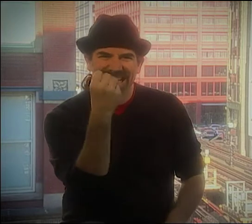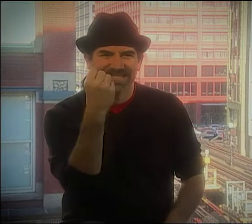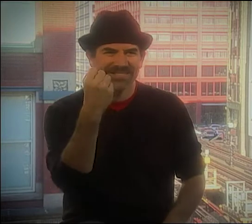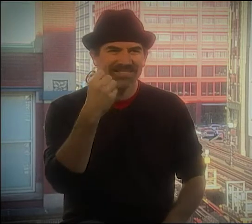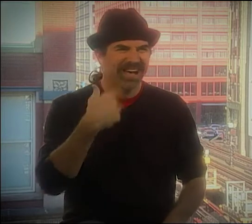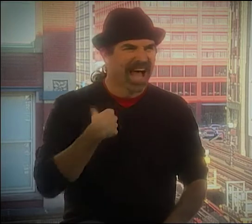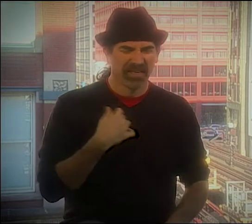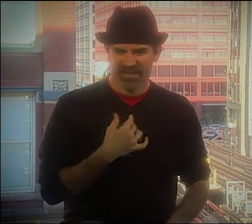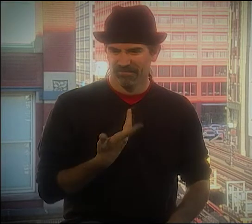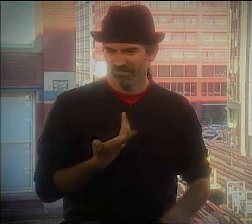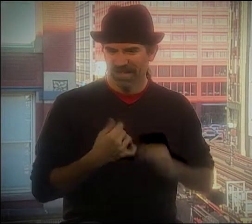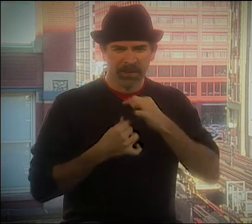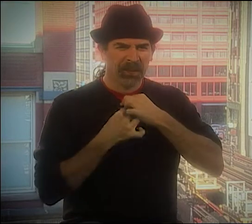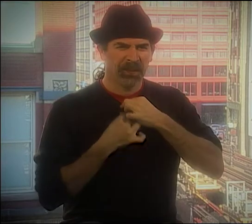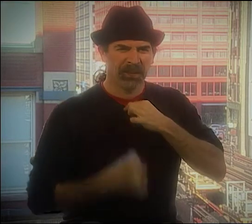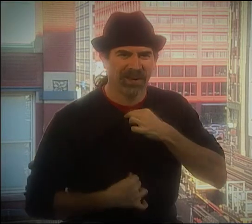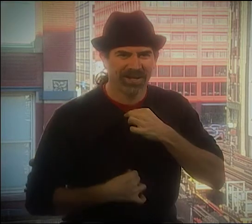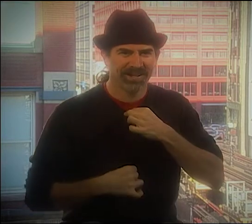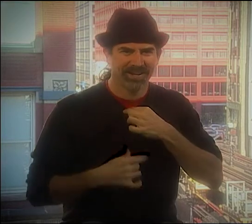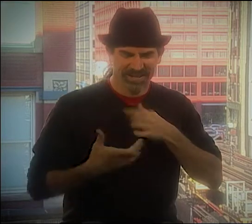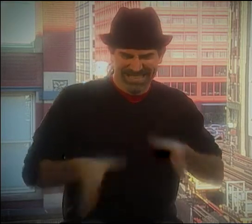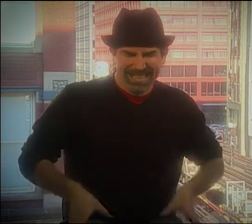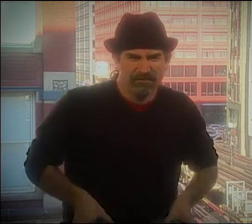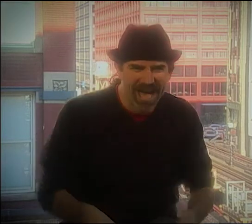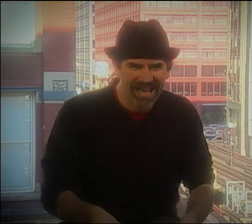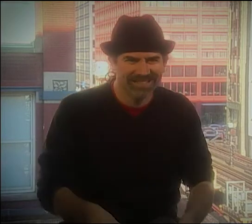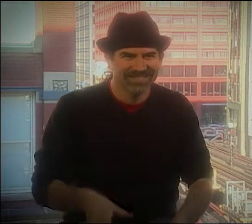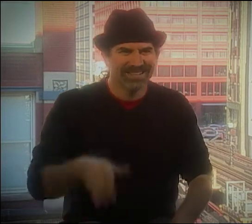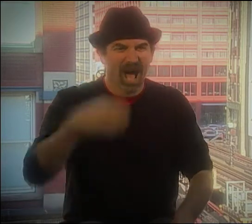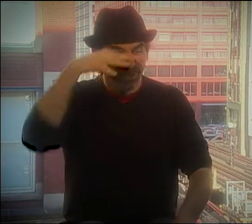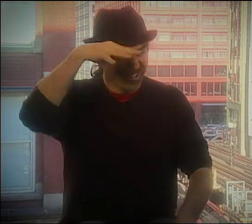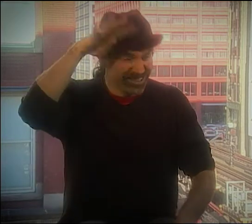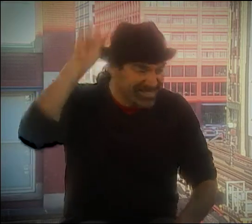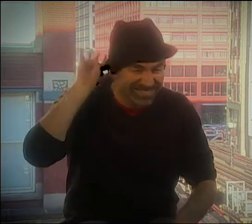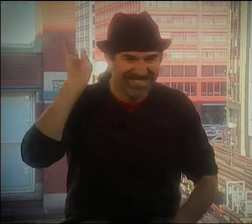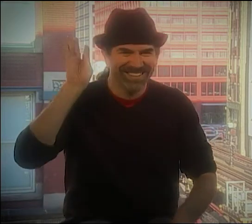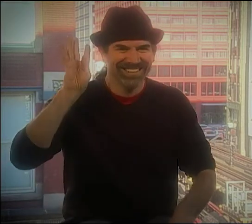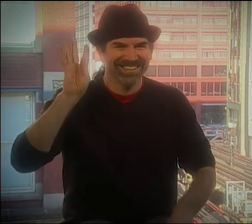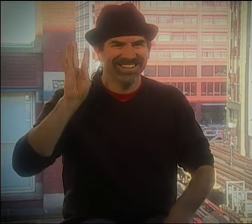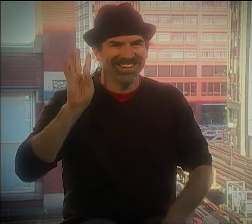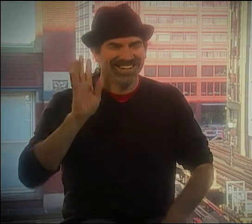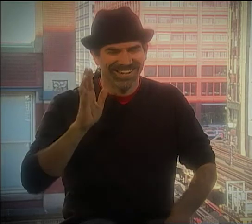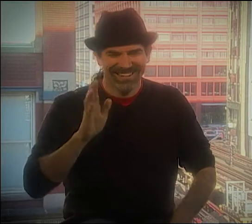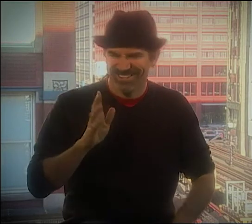AND NOW, REMEMBER, THIS WAS THE EIGHTIES. I HAD MY LITTLE SKINNY NECKTIE, MY PANTS, YOU KNOW,